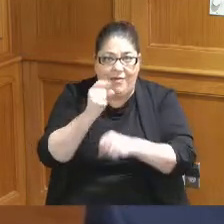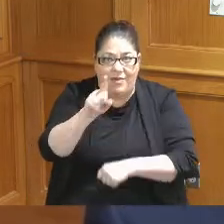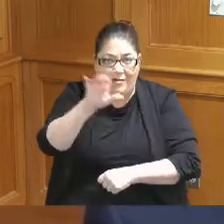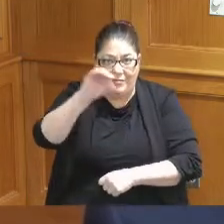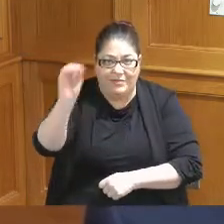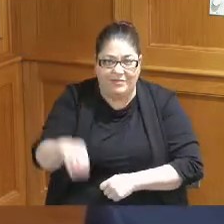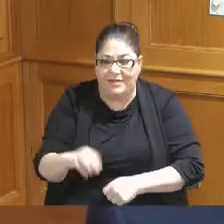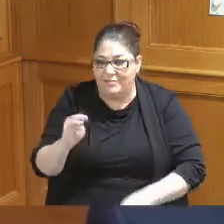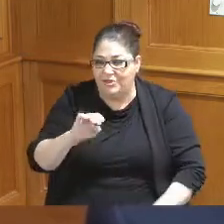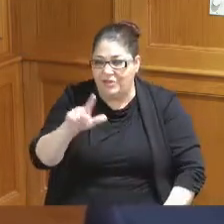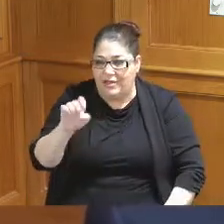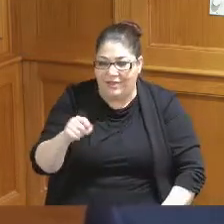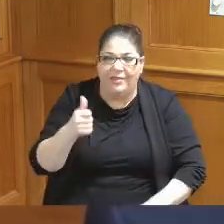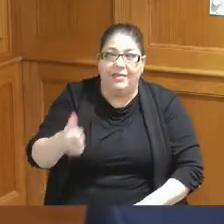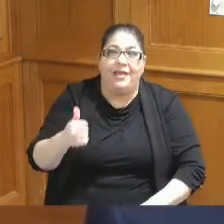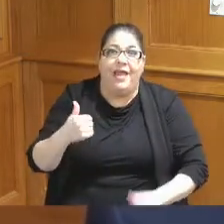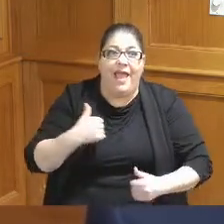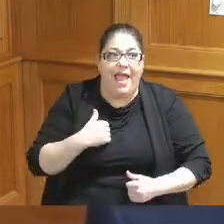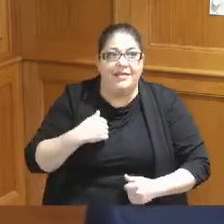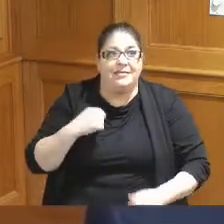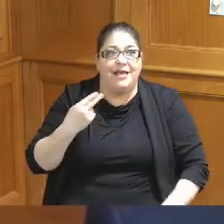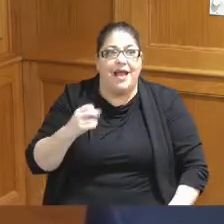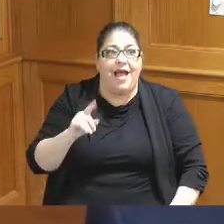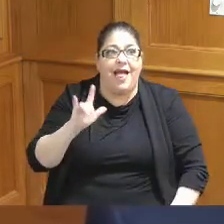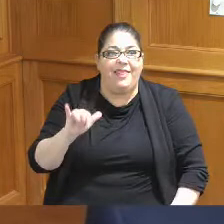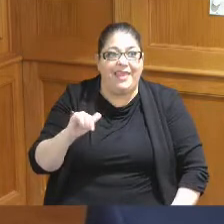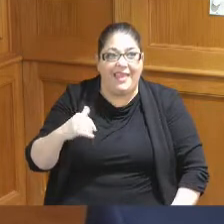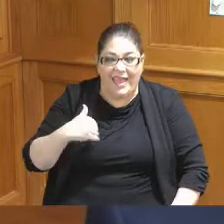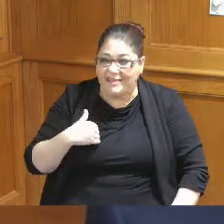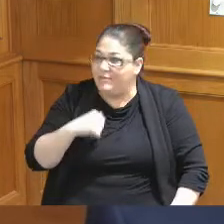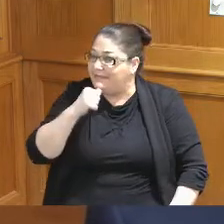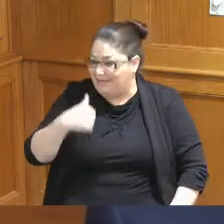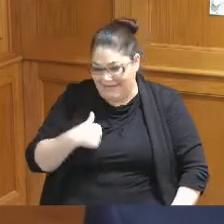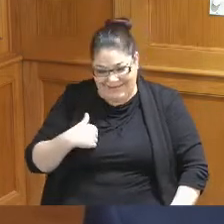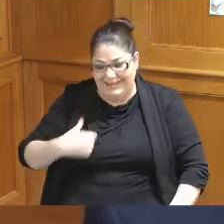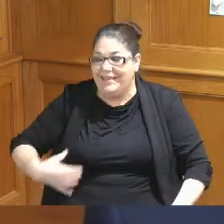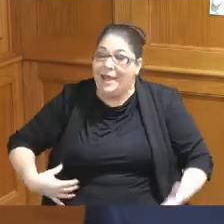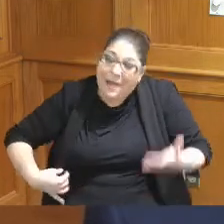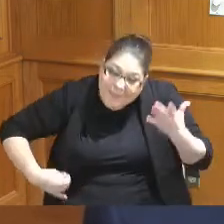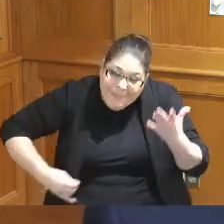Michelle has I think Holly has so maybe everyone hits it with me I don't know but I didn't I never